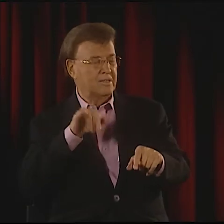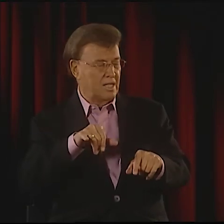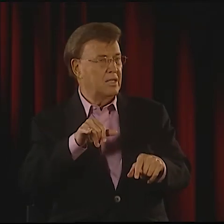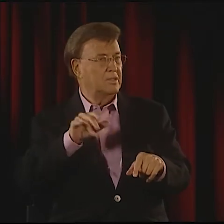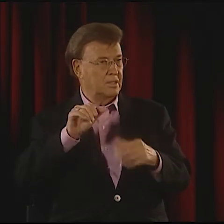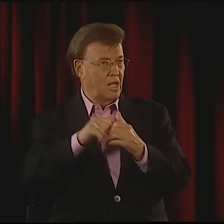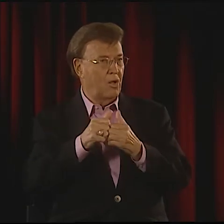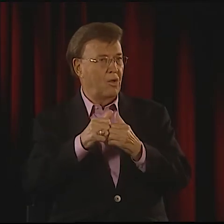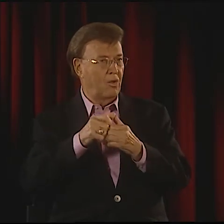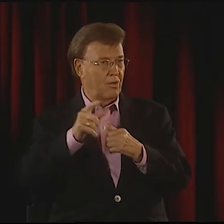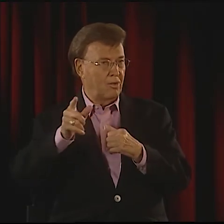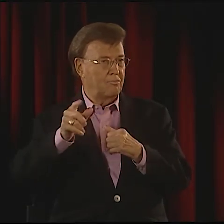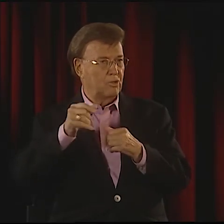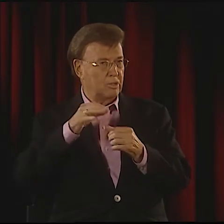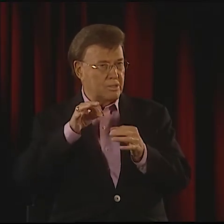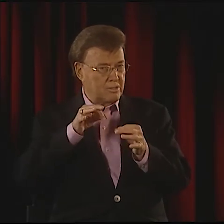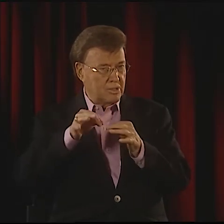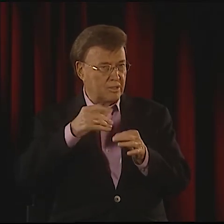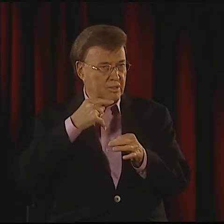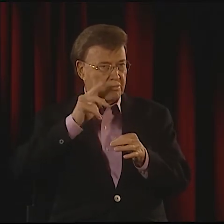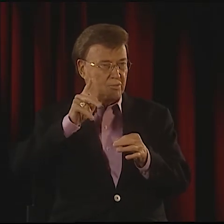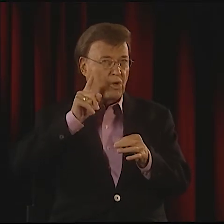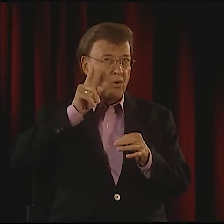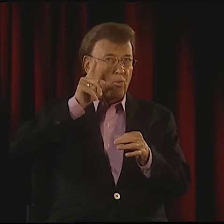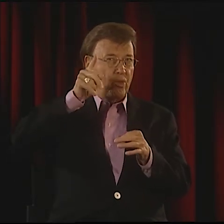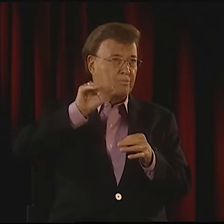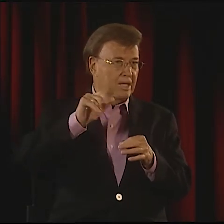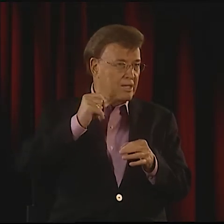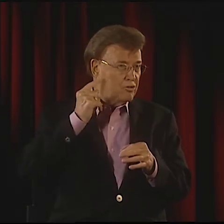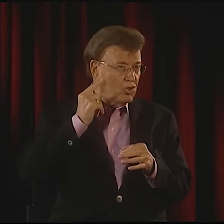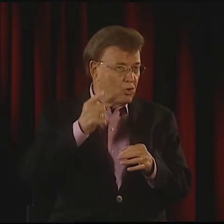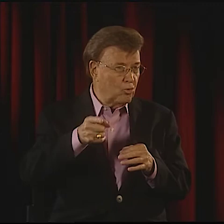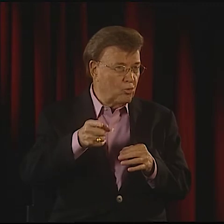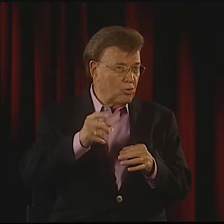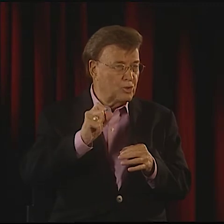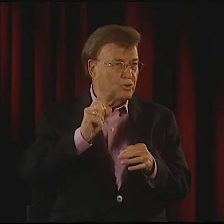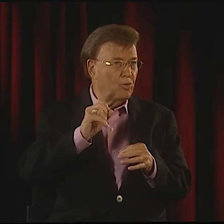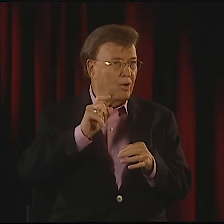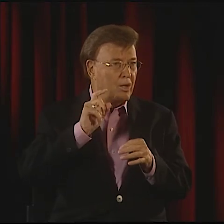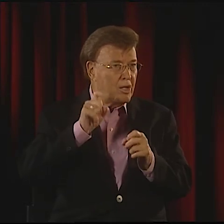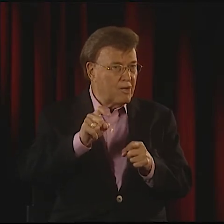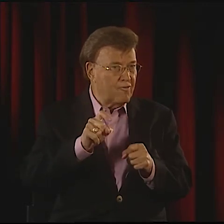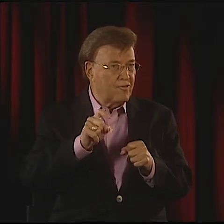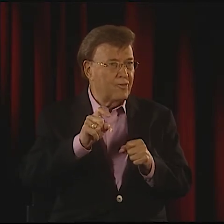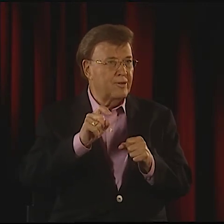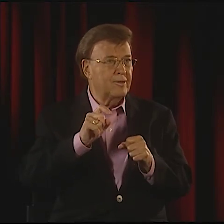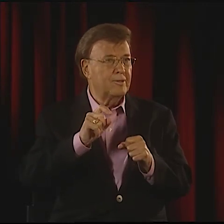THE BIRD IS BREATHING SLOWER AND SLOWER. WERE YOU ABLE TO HEAR THAT?